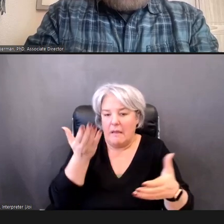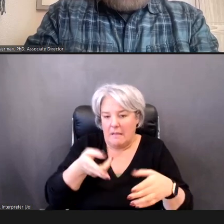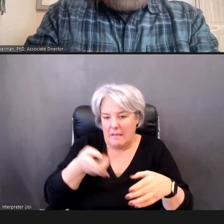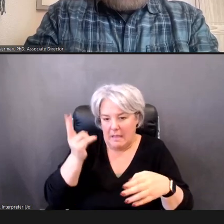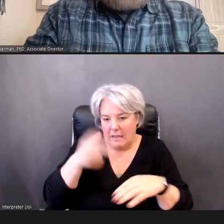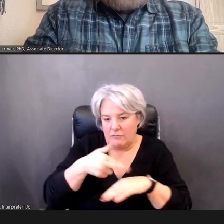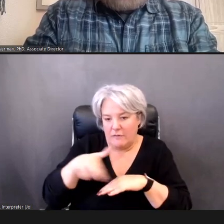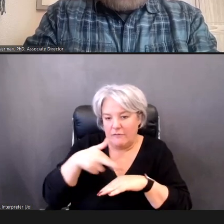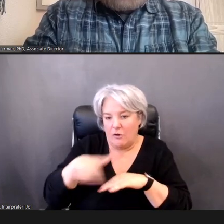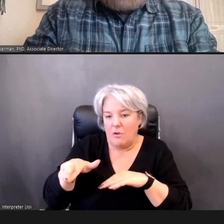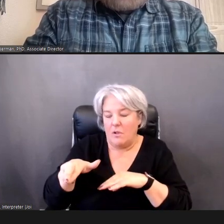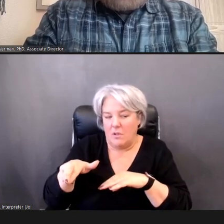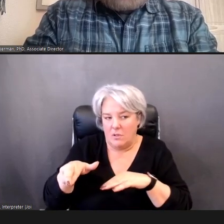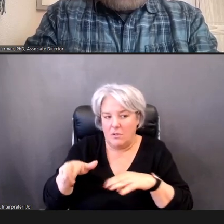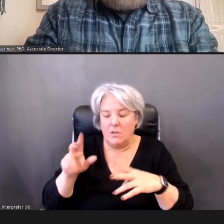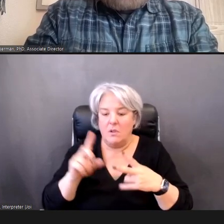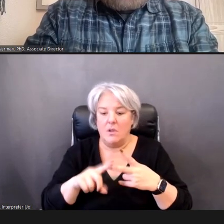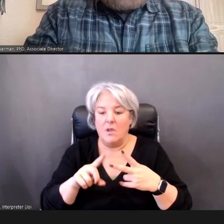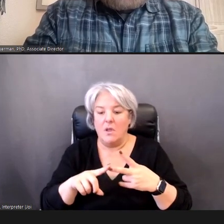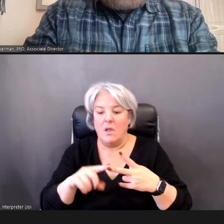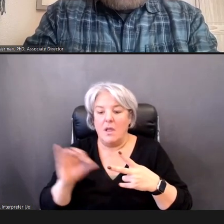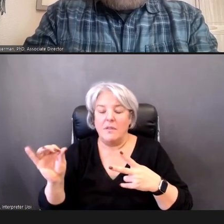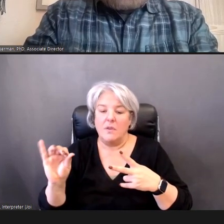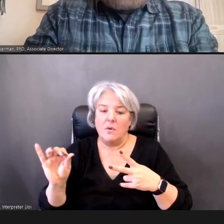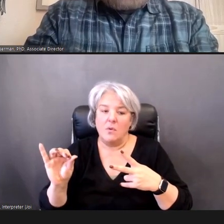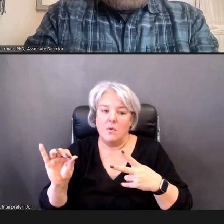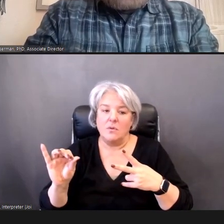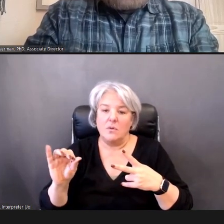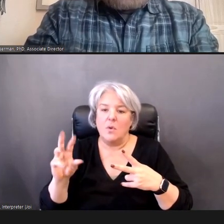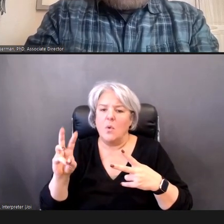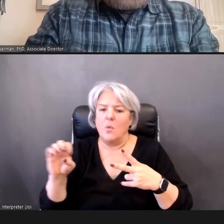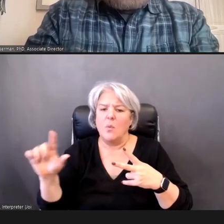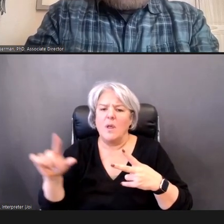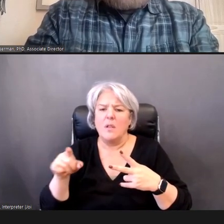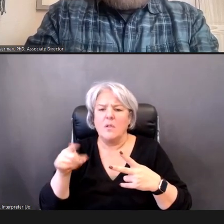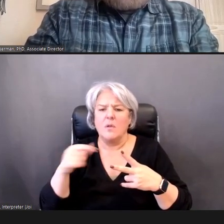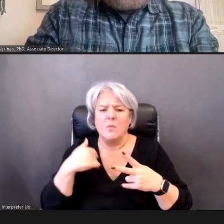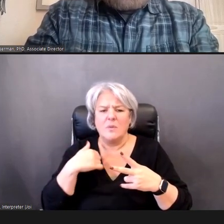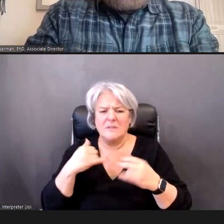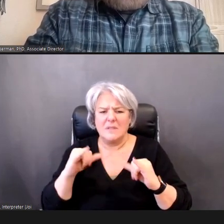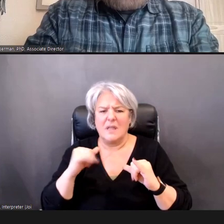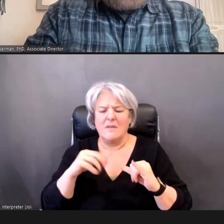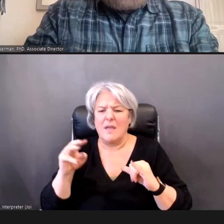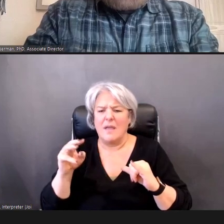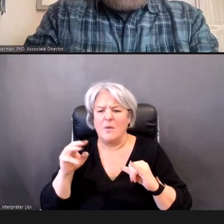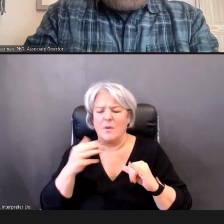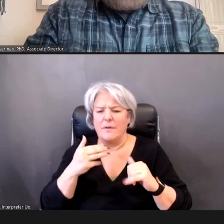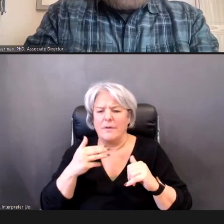And then, William, we still have our mini grant...